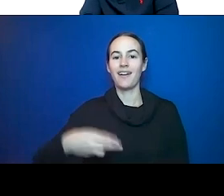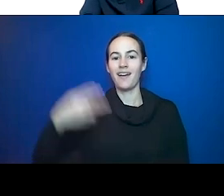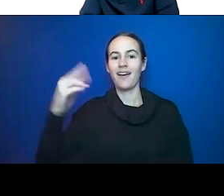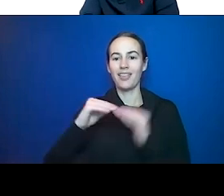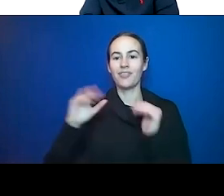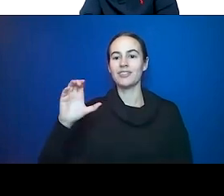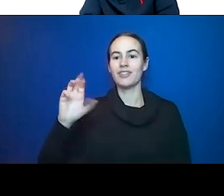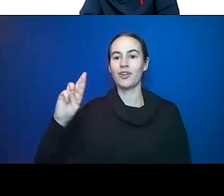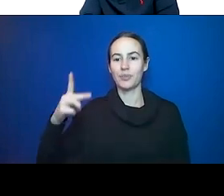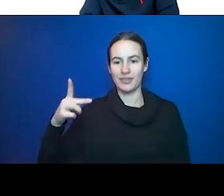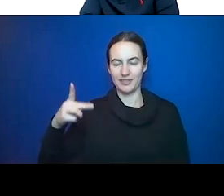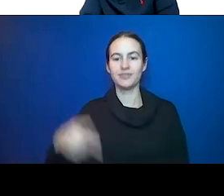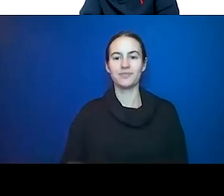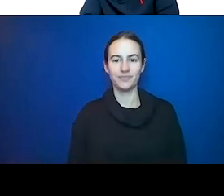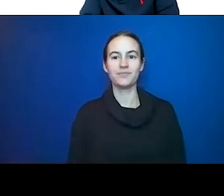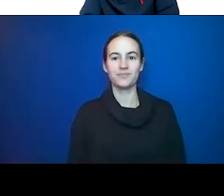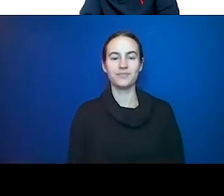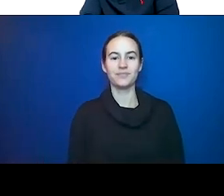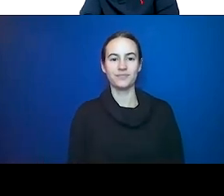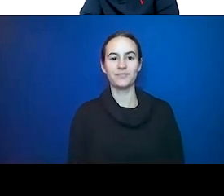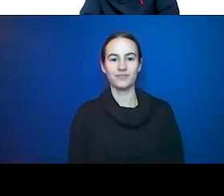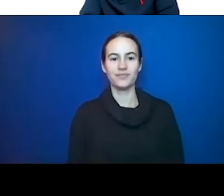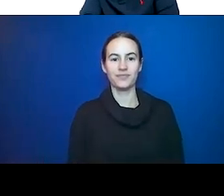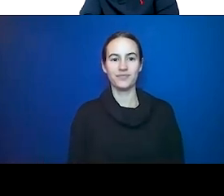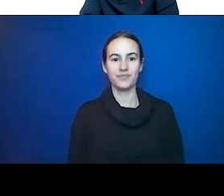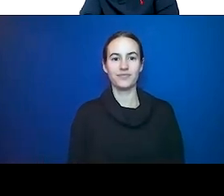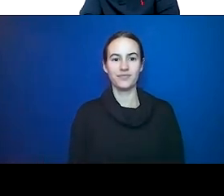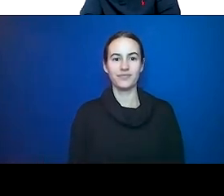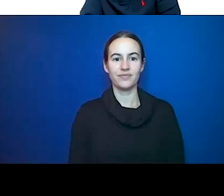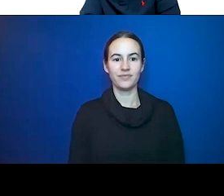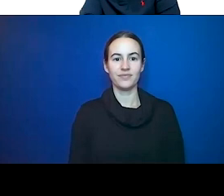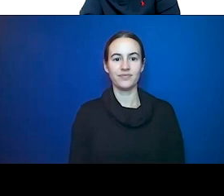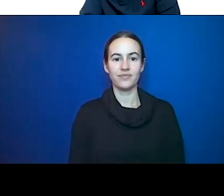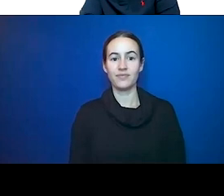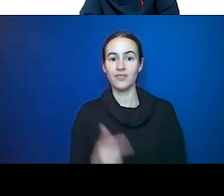Again, ADA diet is a good diet, most don't do this diet. I don't